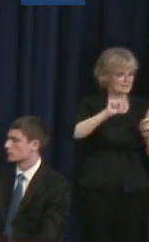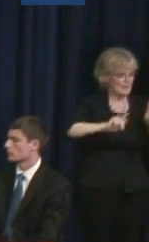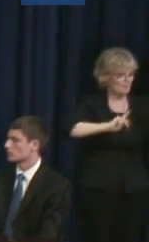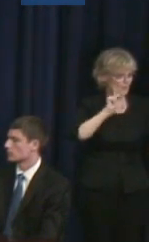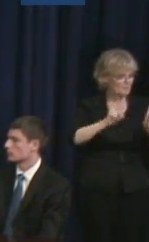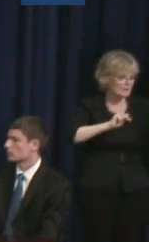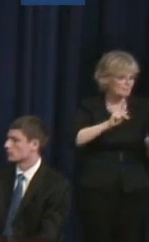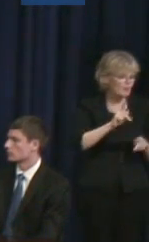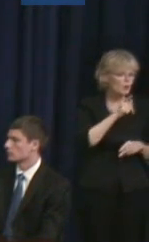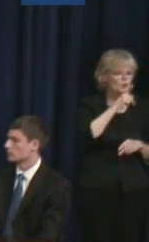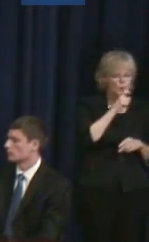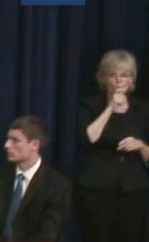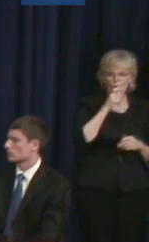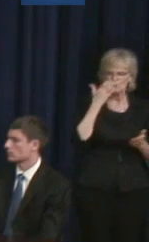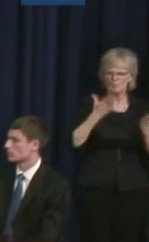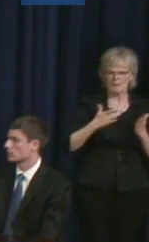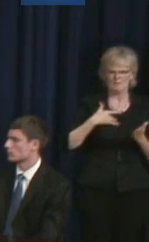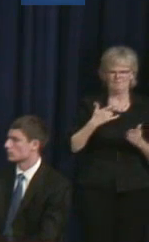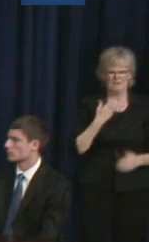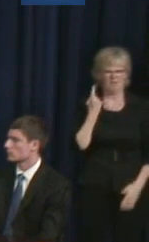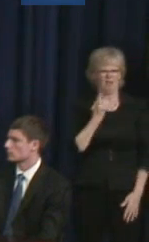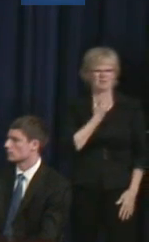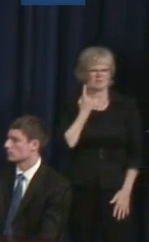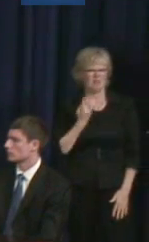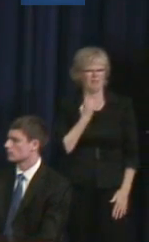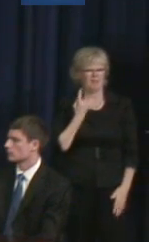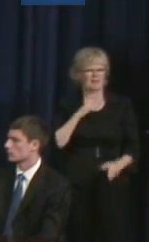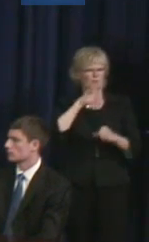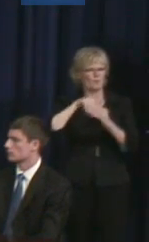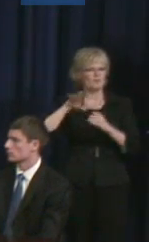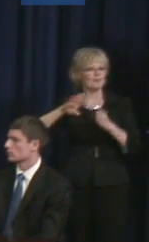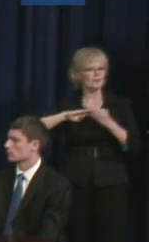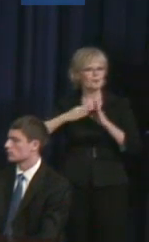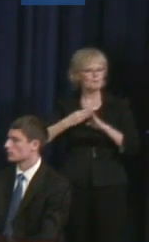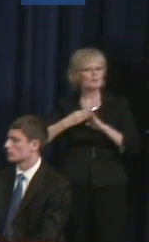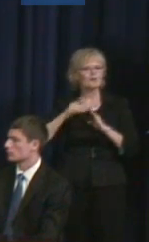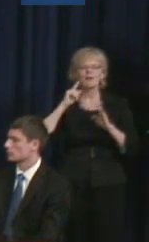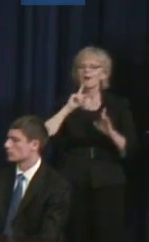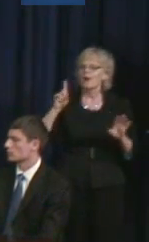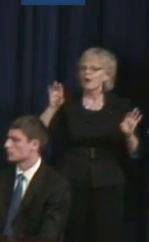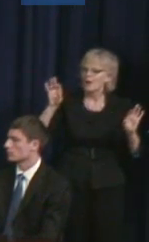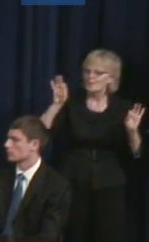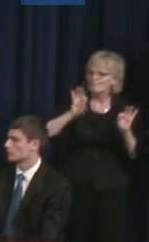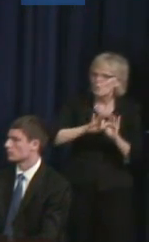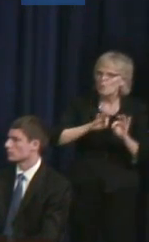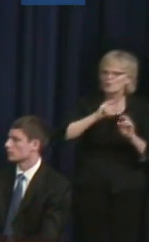be really isolated in their communities, the ability to bring people who have various forms of